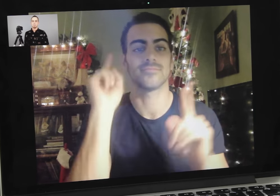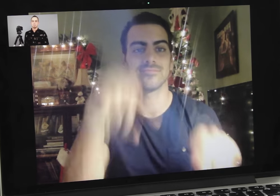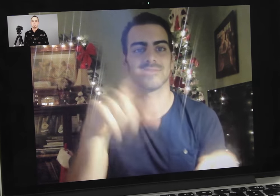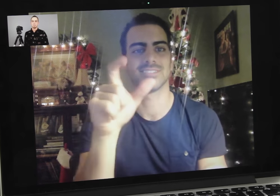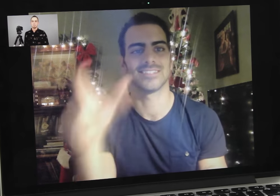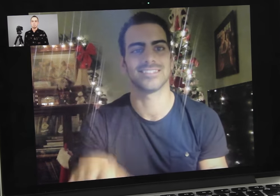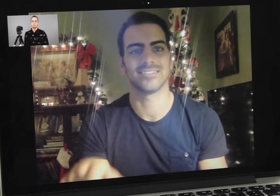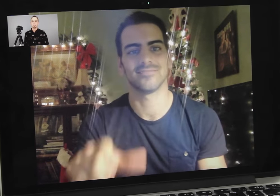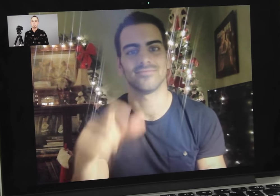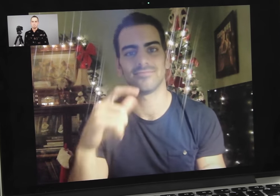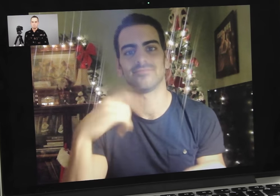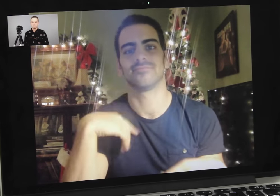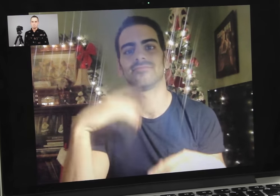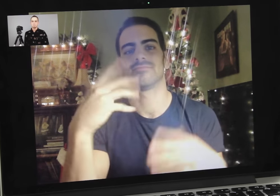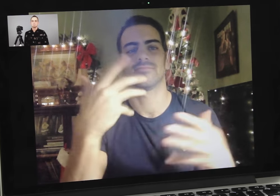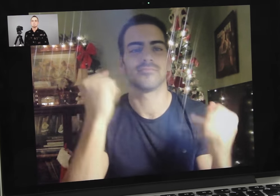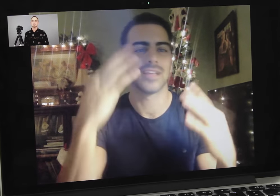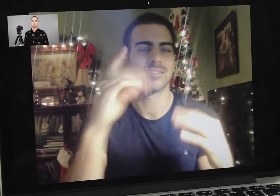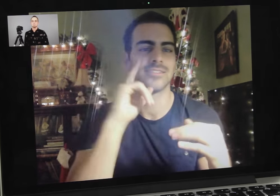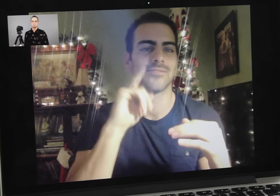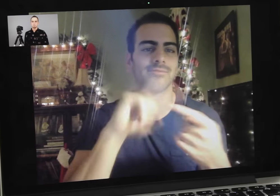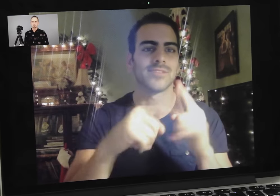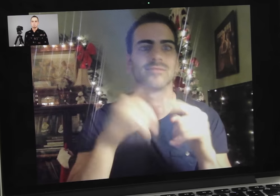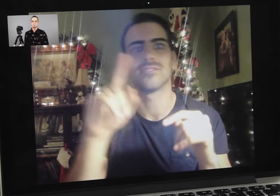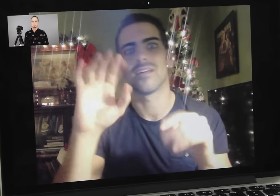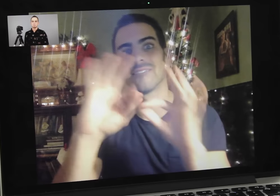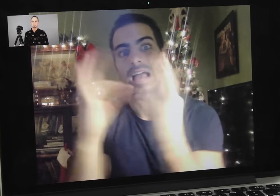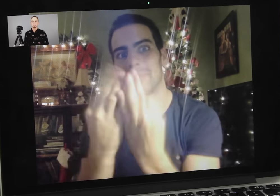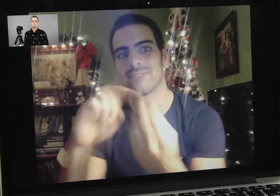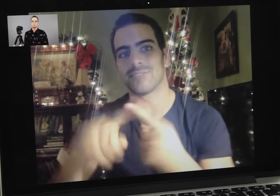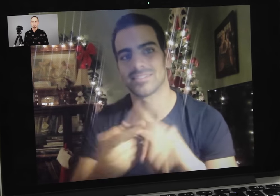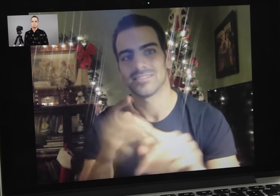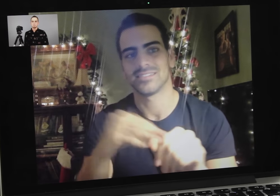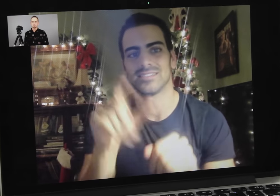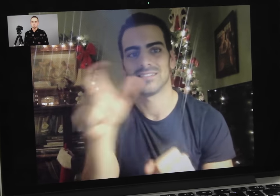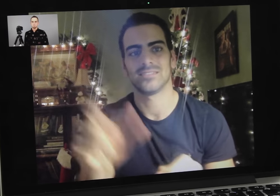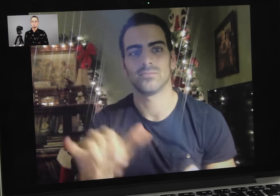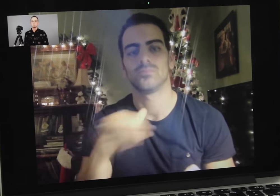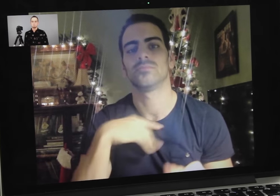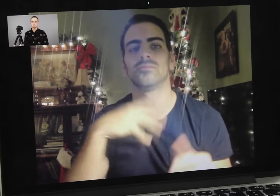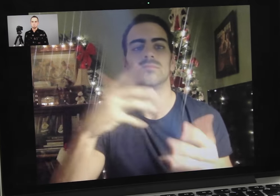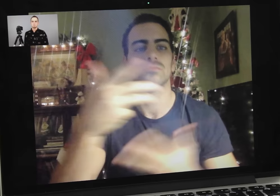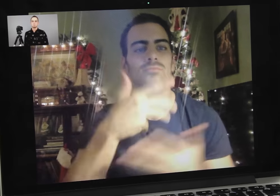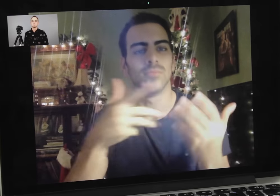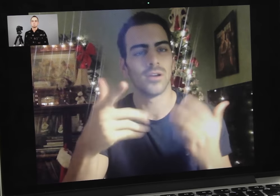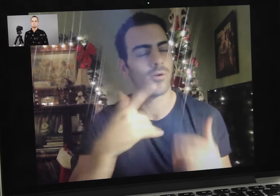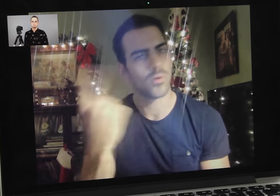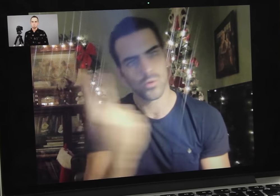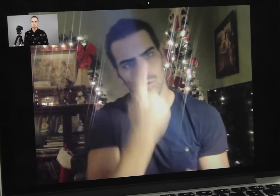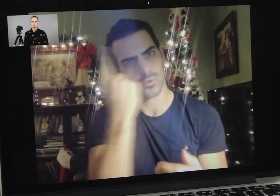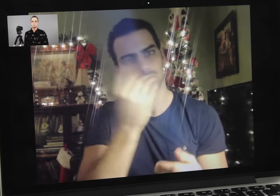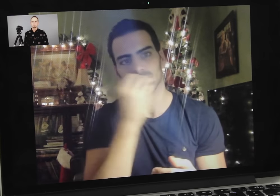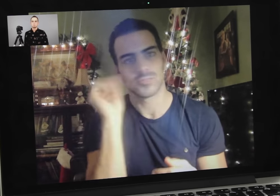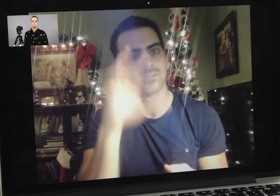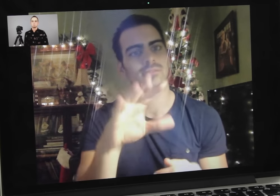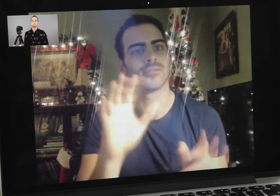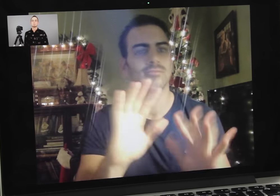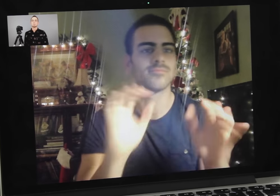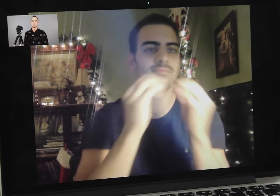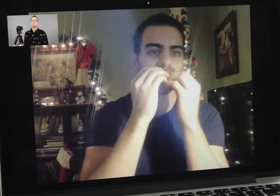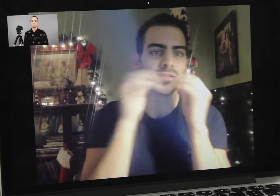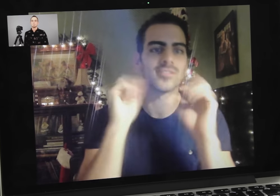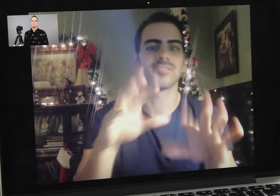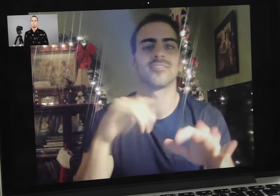Nyle: When I went to Italy, I interacted with many Deaf friends and family there, and they always sent kisses.